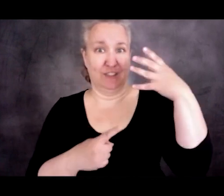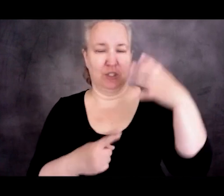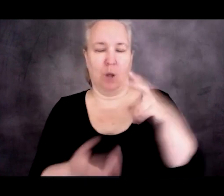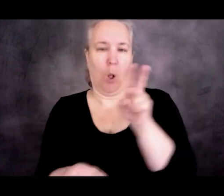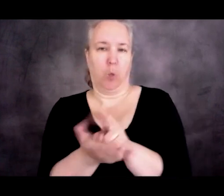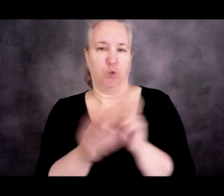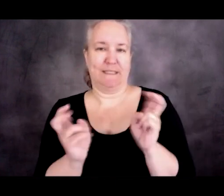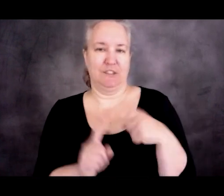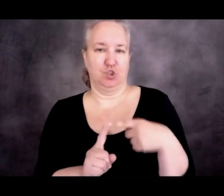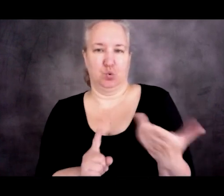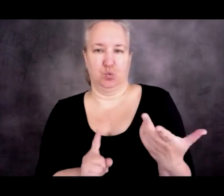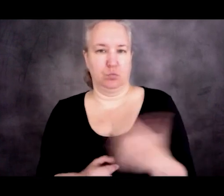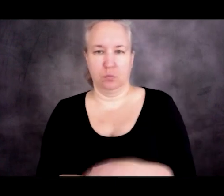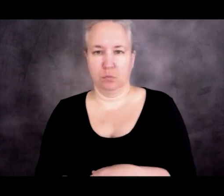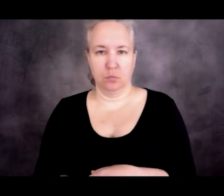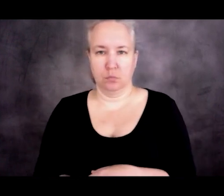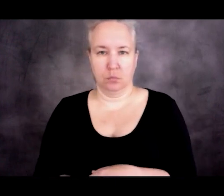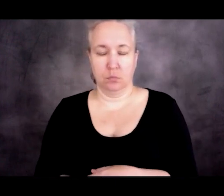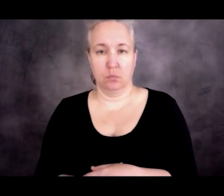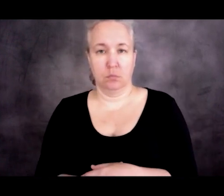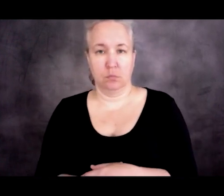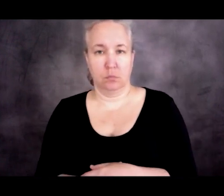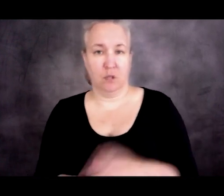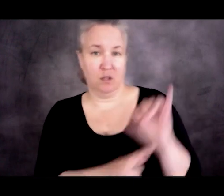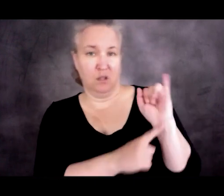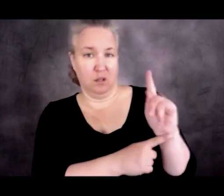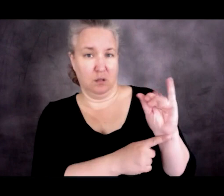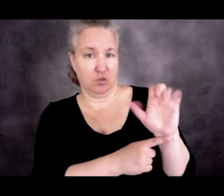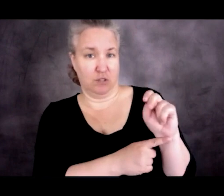no way for immigration to be a positive issue in an election.